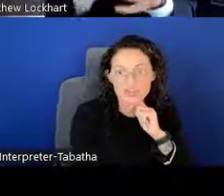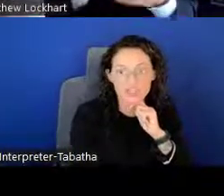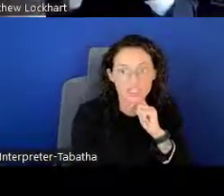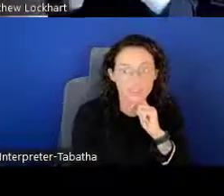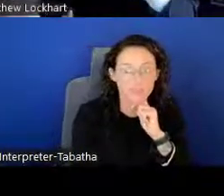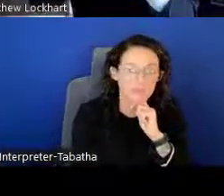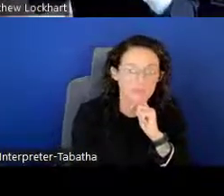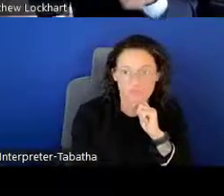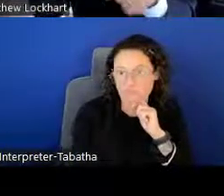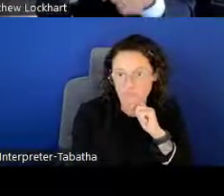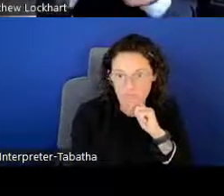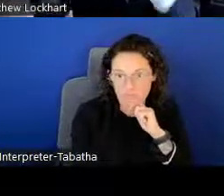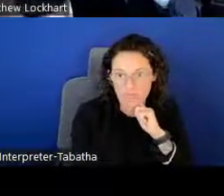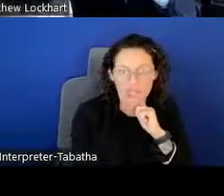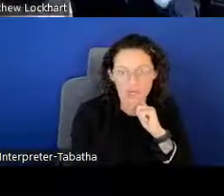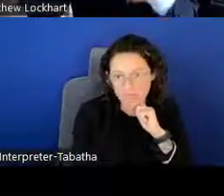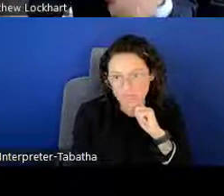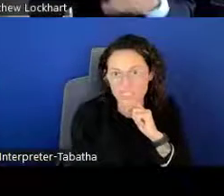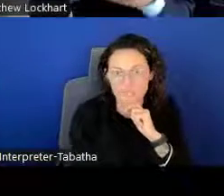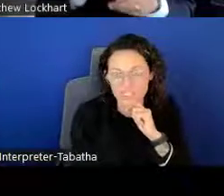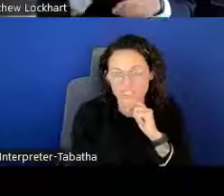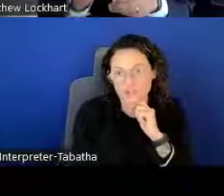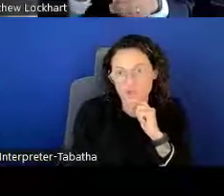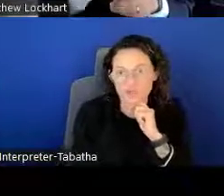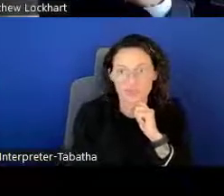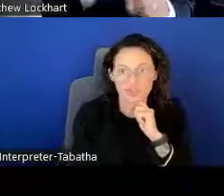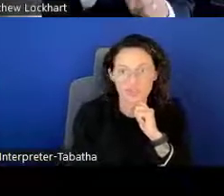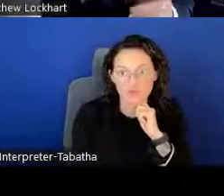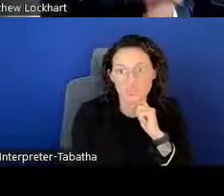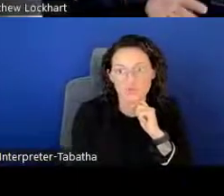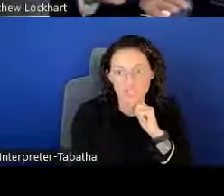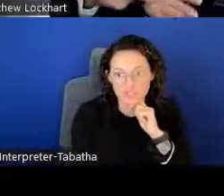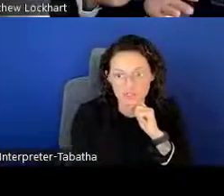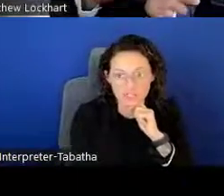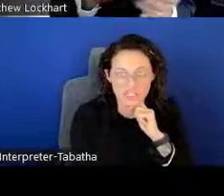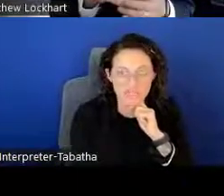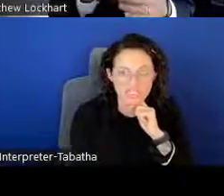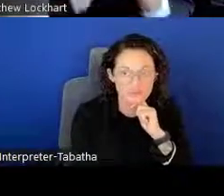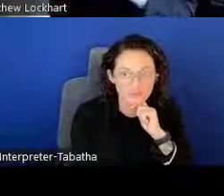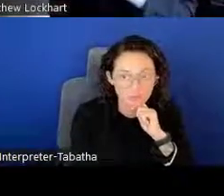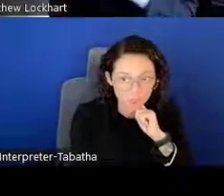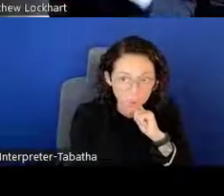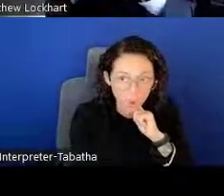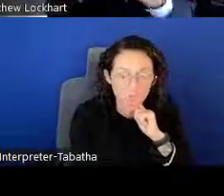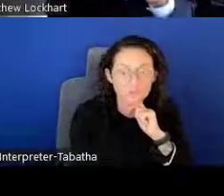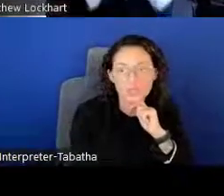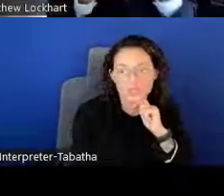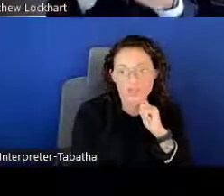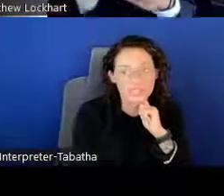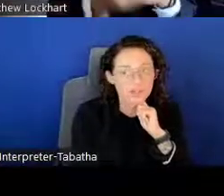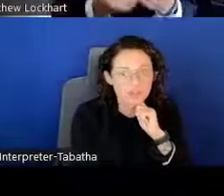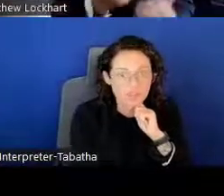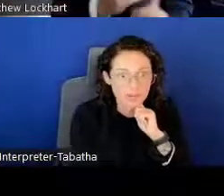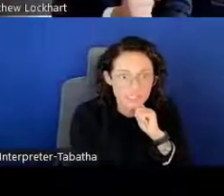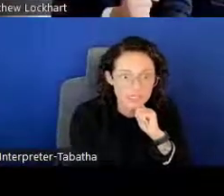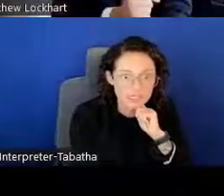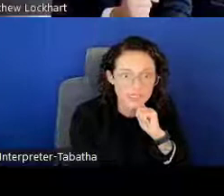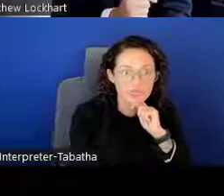during your LRP research goals within those 2 years, your specific role, your specific responsibilities,